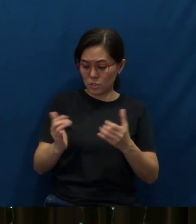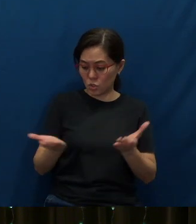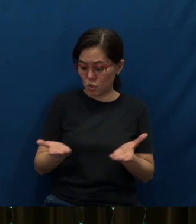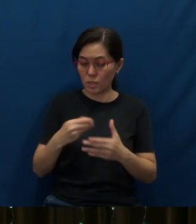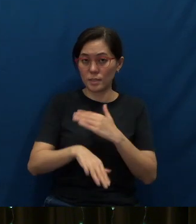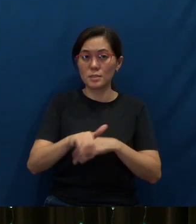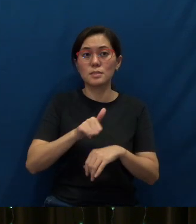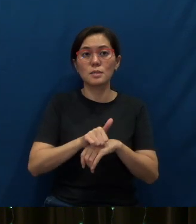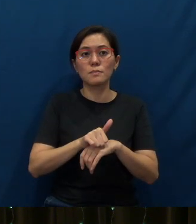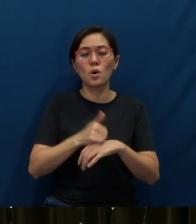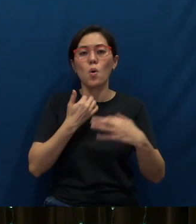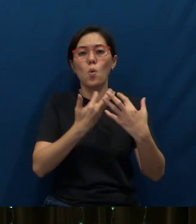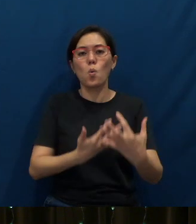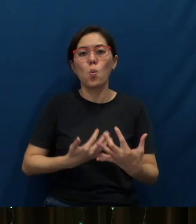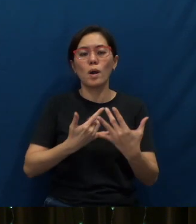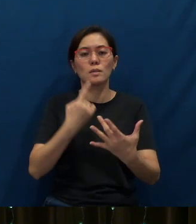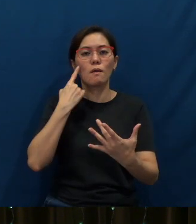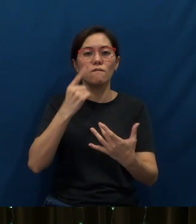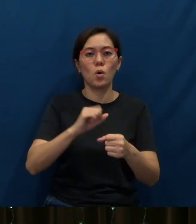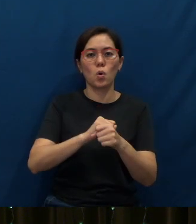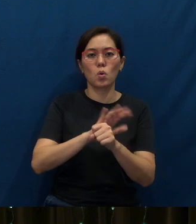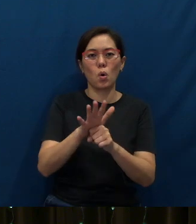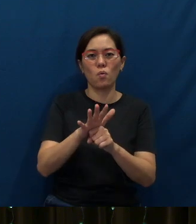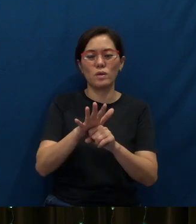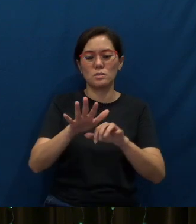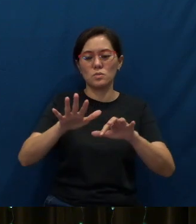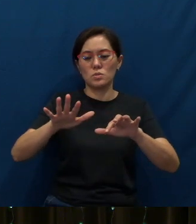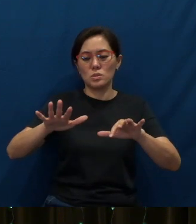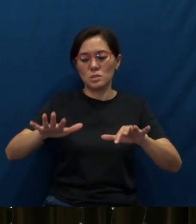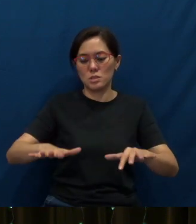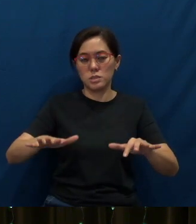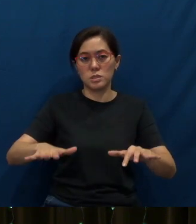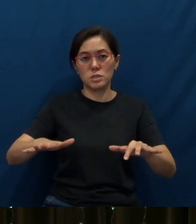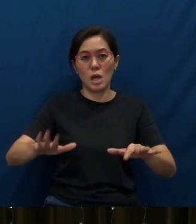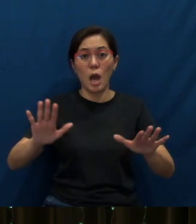while waiting for the COVID dust to settle. How long more do they have to wait?